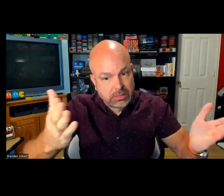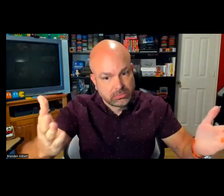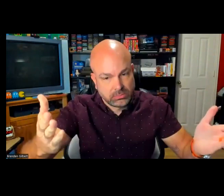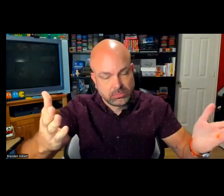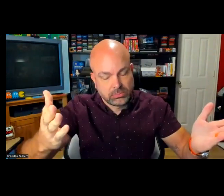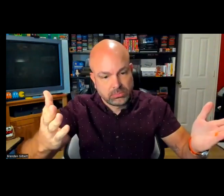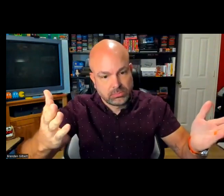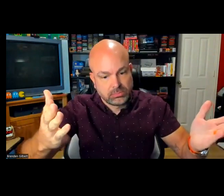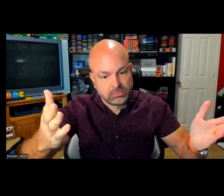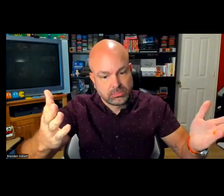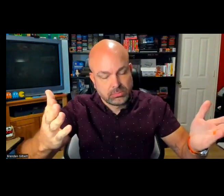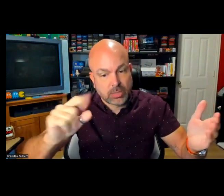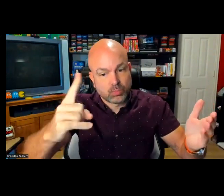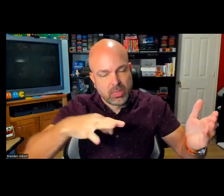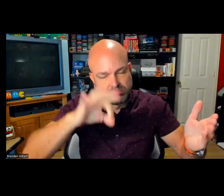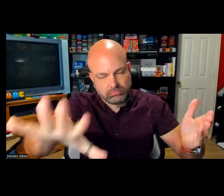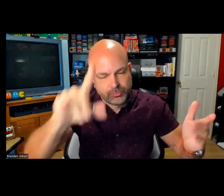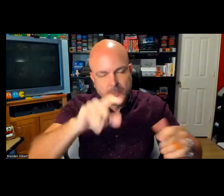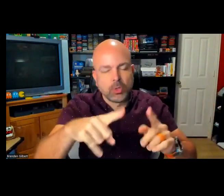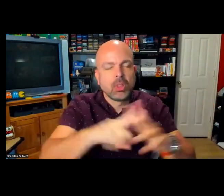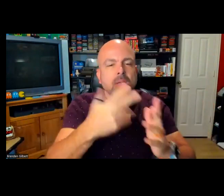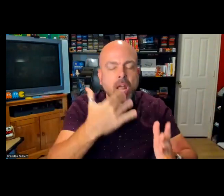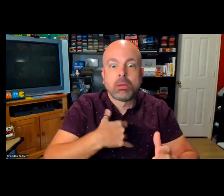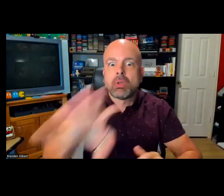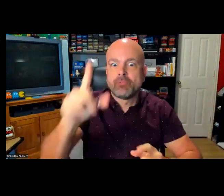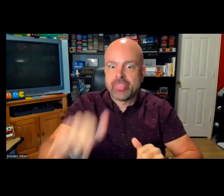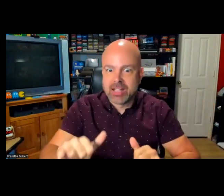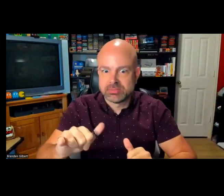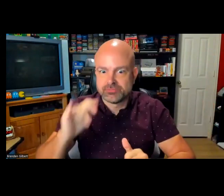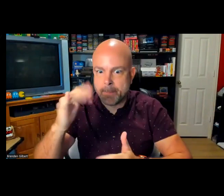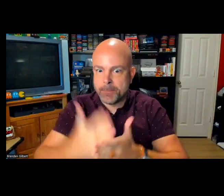border on the screen, so I think it's a cool idea to think about